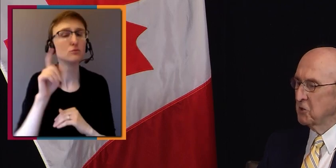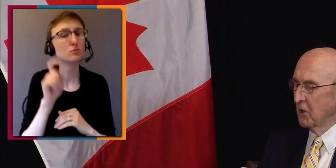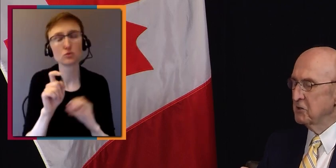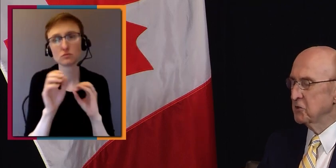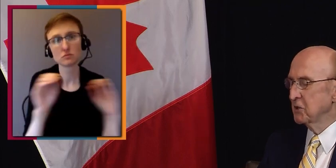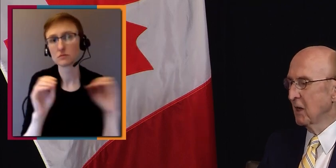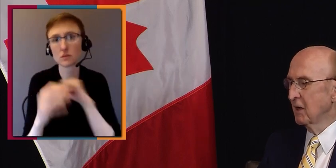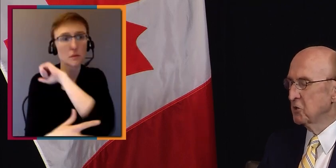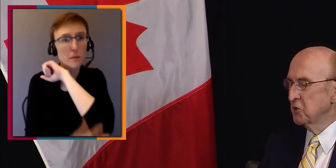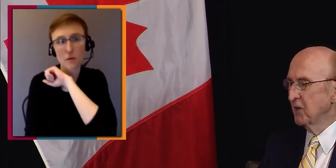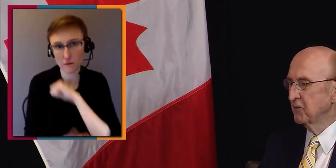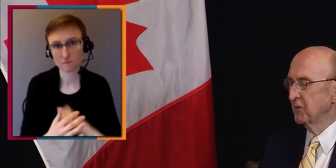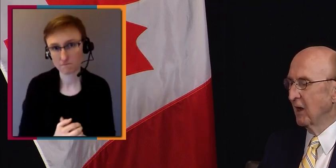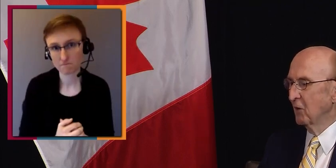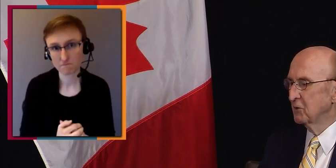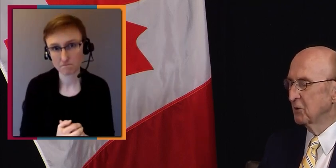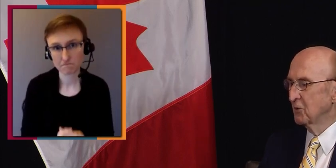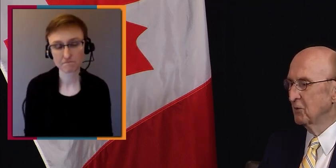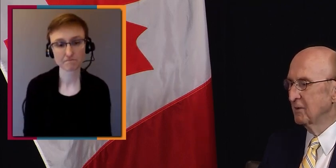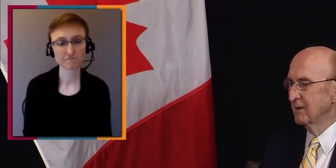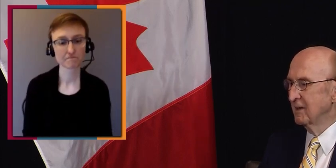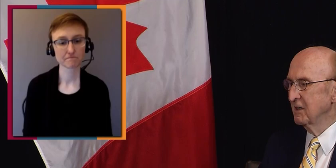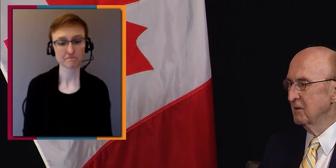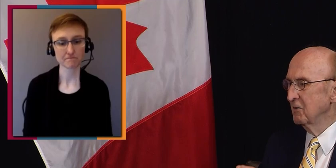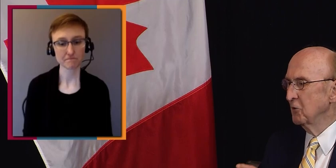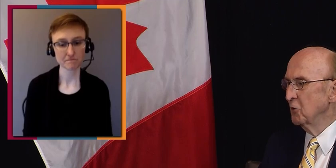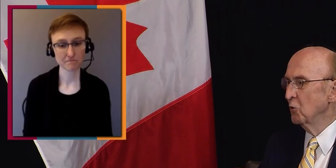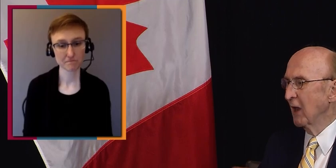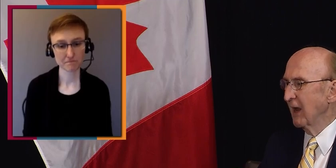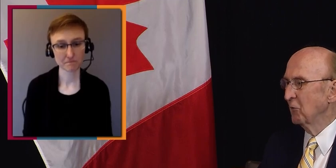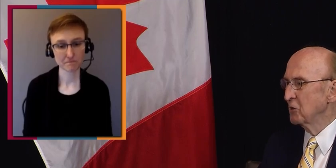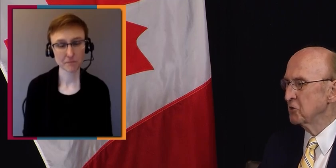Let's shift now to the new language,